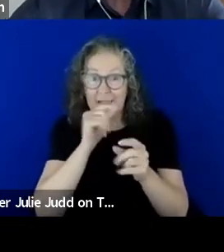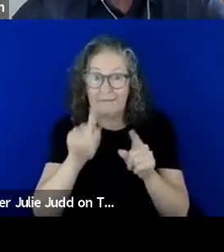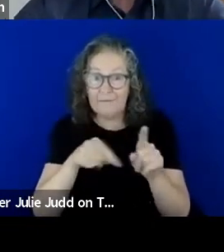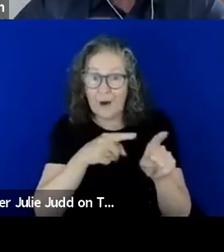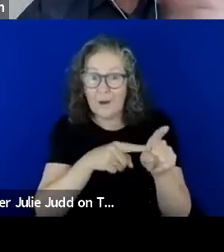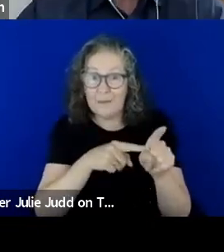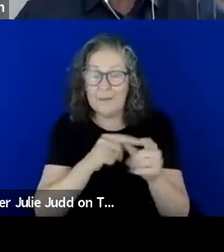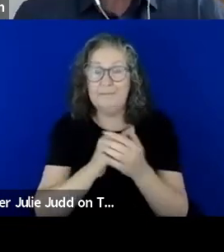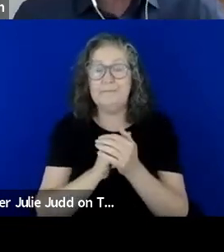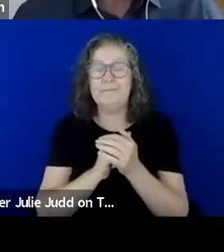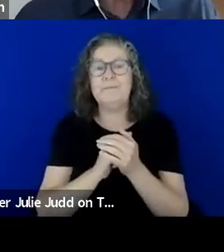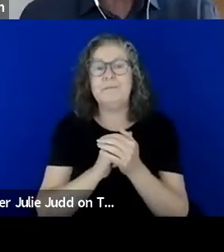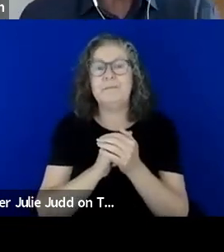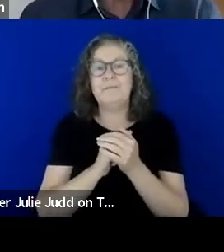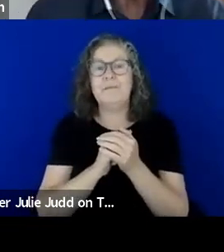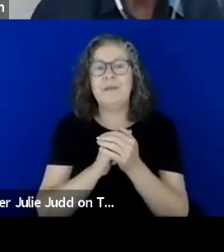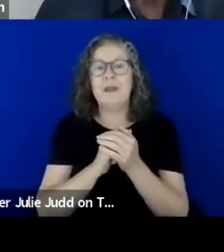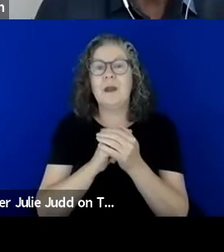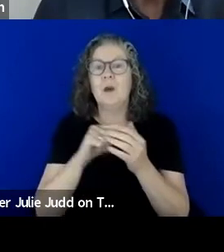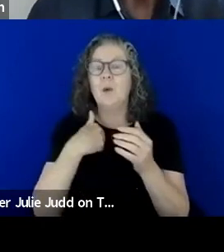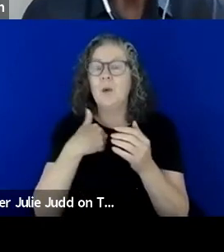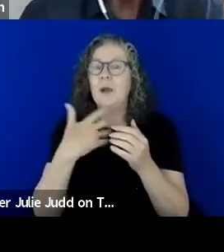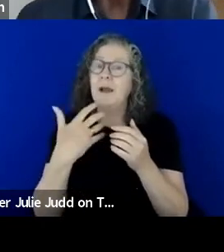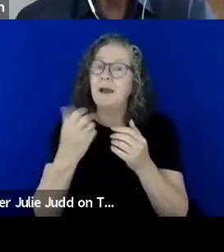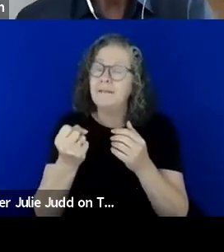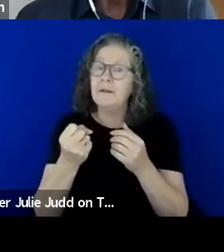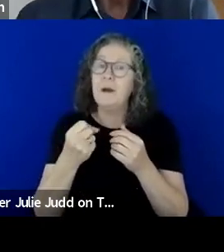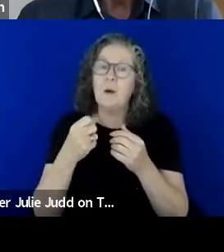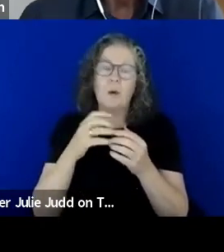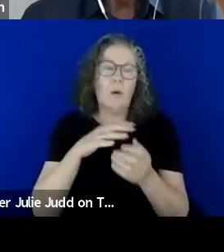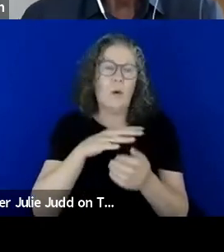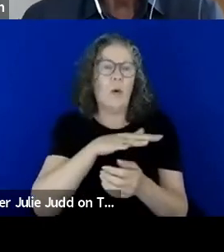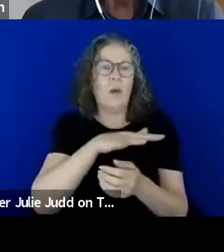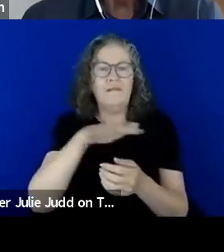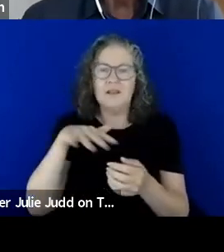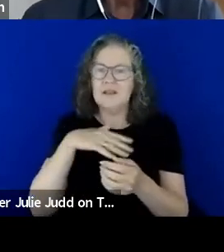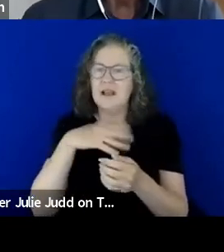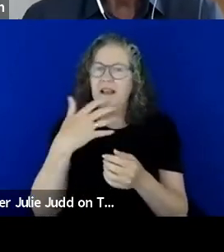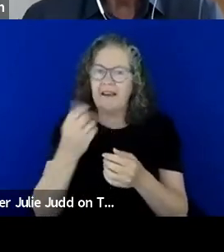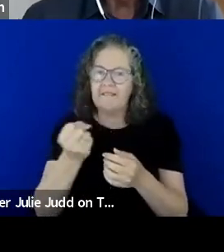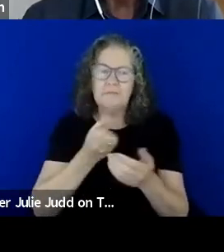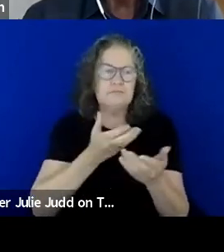We have all at times, some point in our lives, interacted with the emergency management